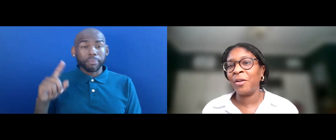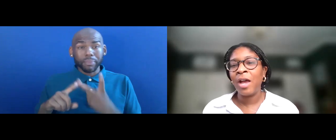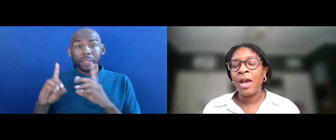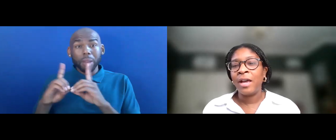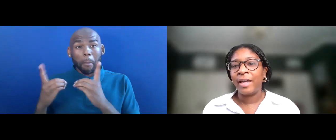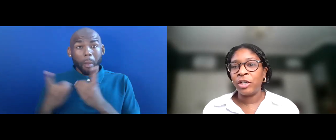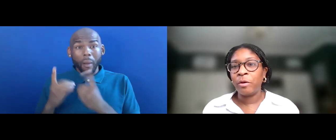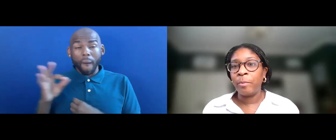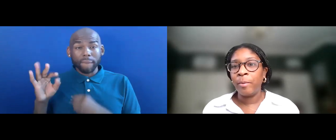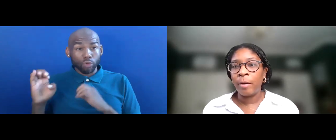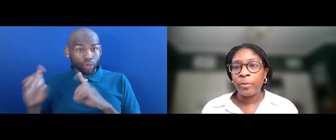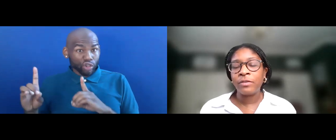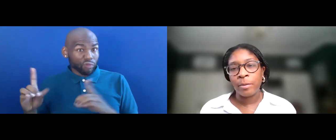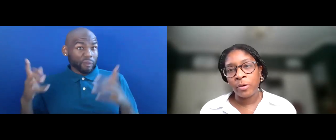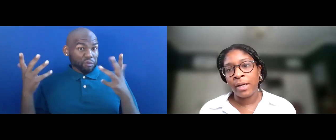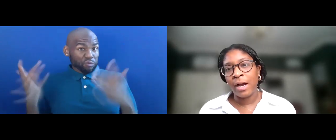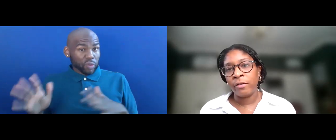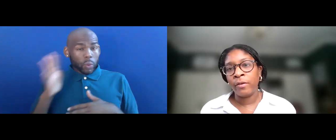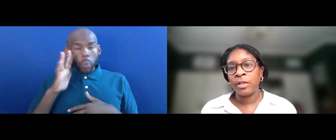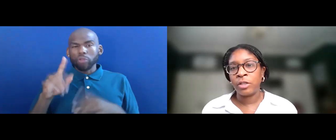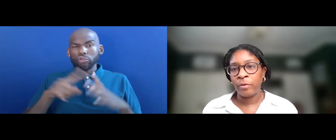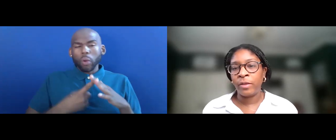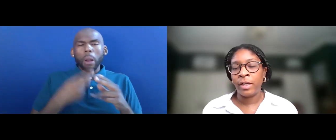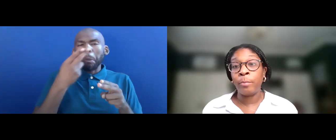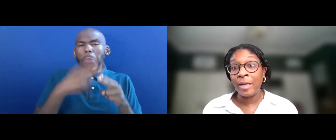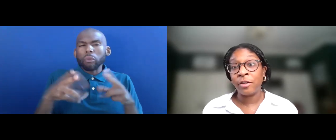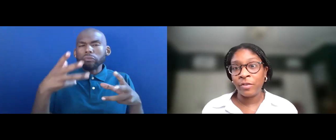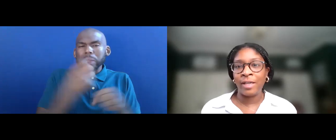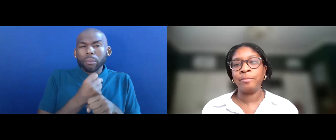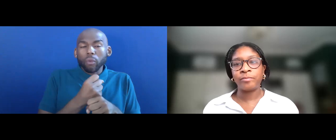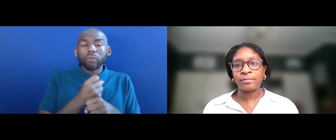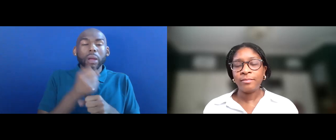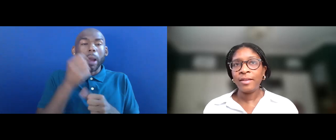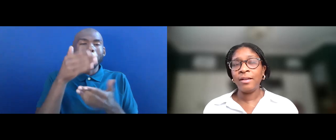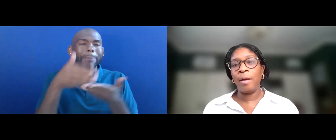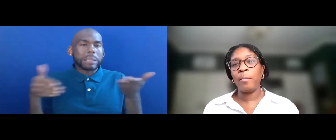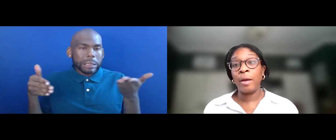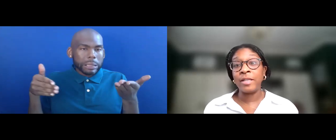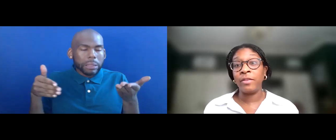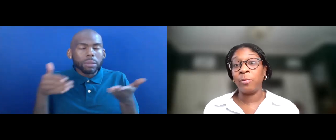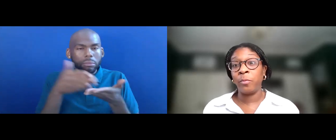GET INTO A BRIEF SUMMARY OF SOME OF THE -- A PIECE OF THE